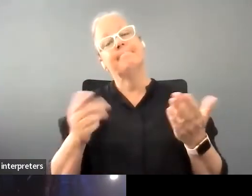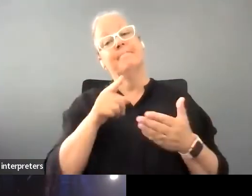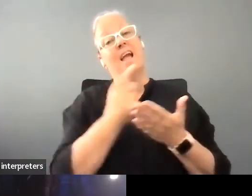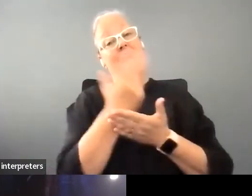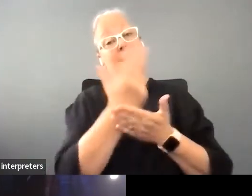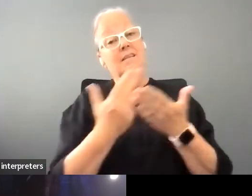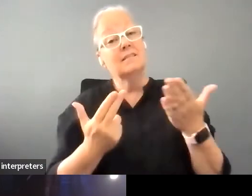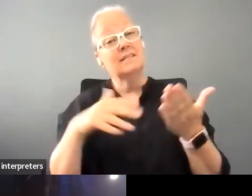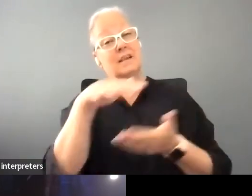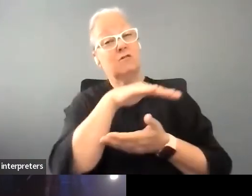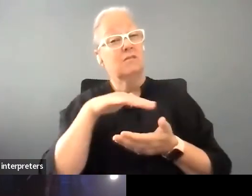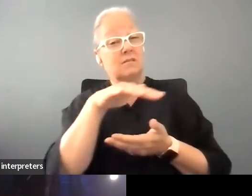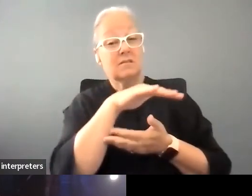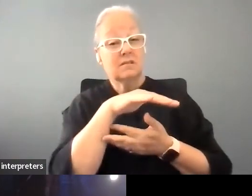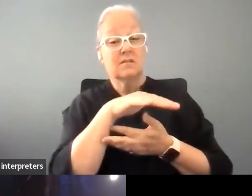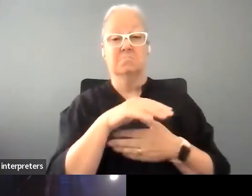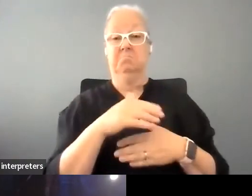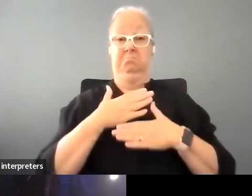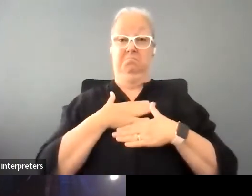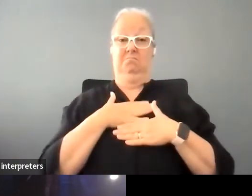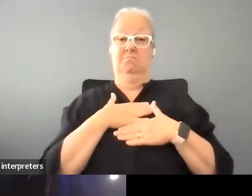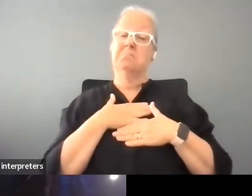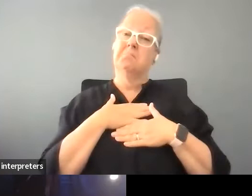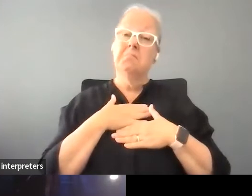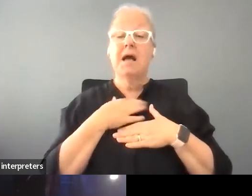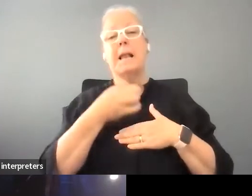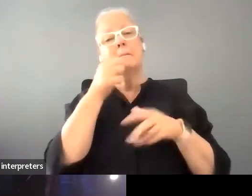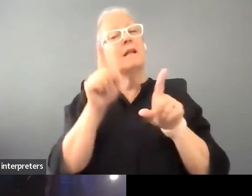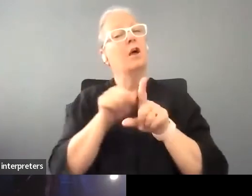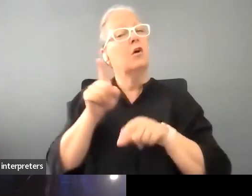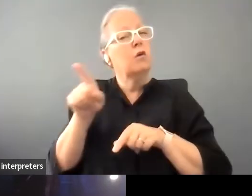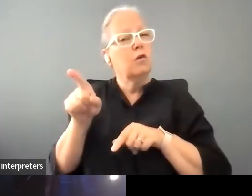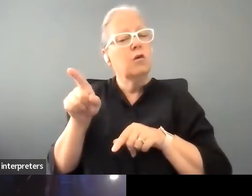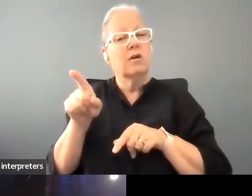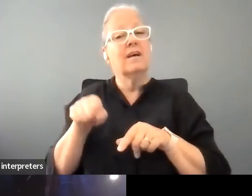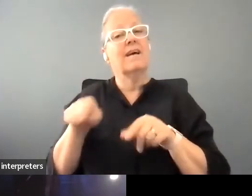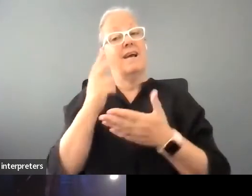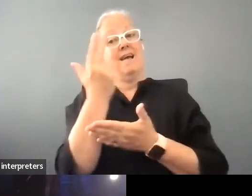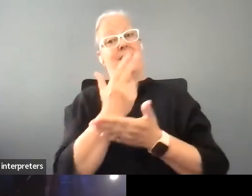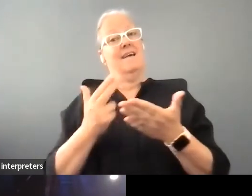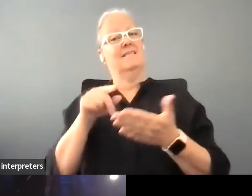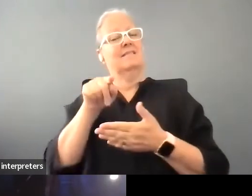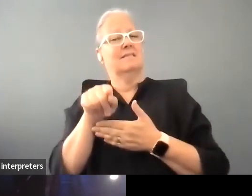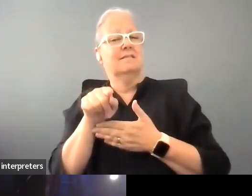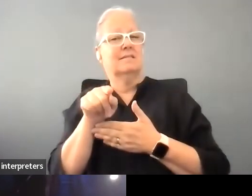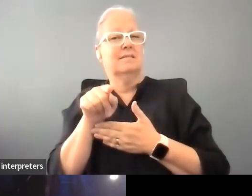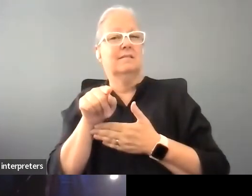you know she and I came from a sort of similar background where the arts were kind of not